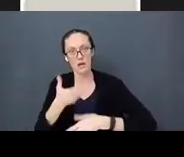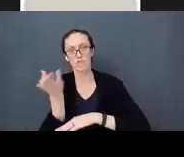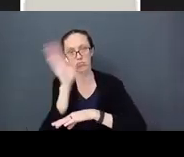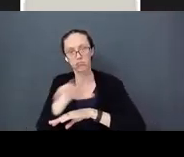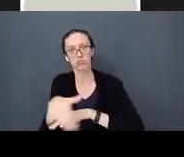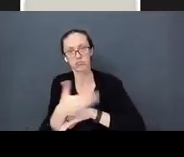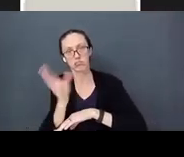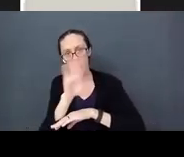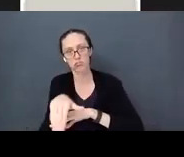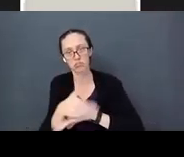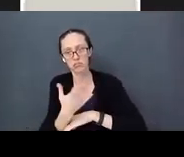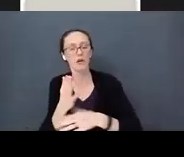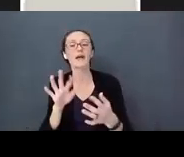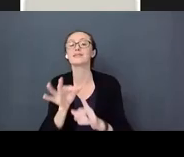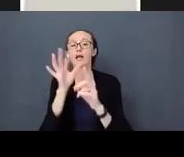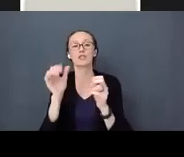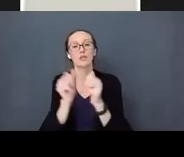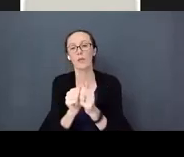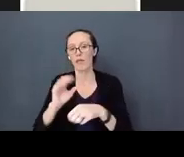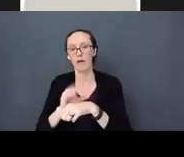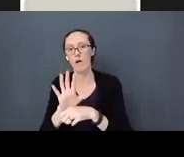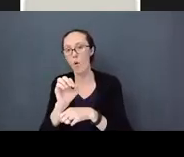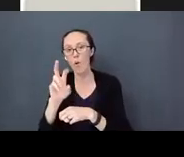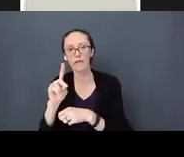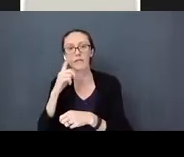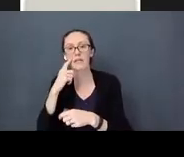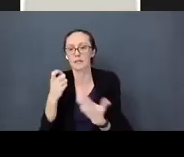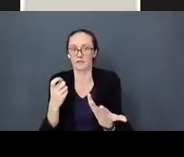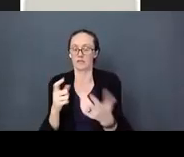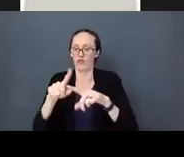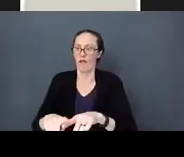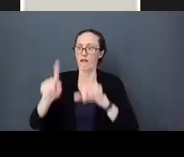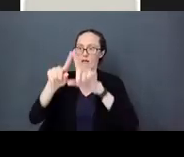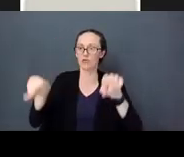because we are relying on our screens to do everything in our lives right now. What I am